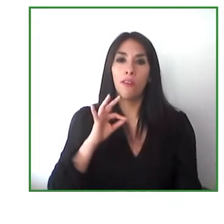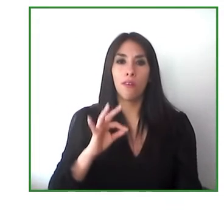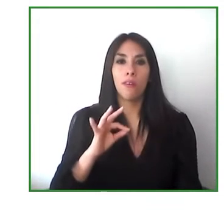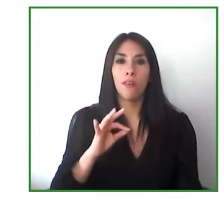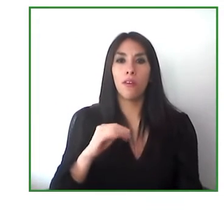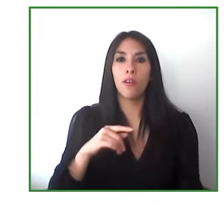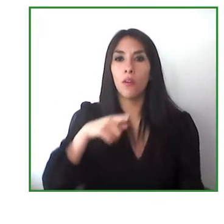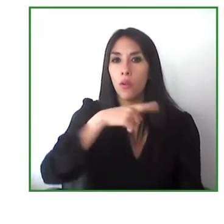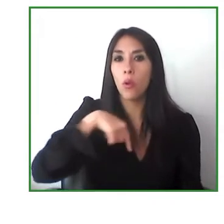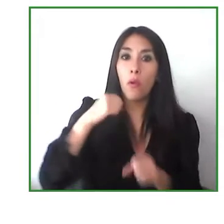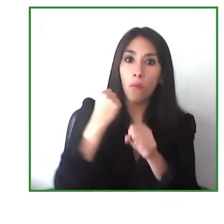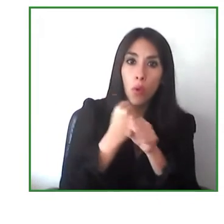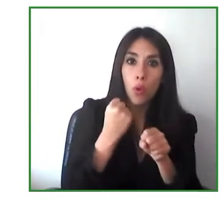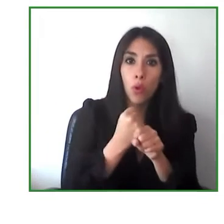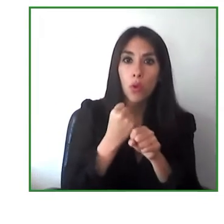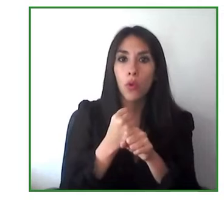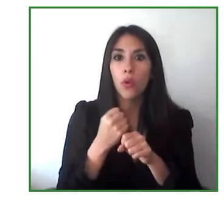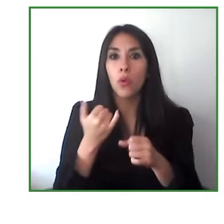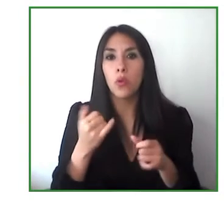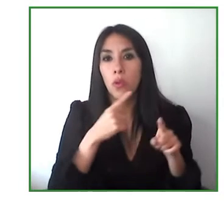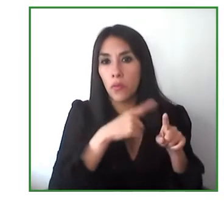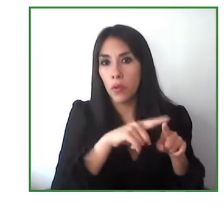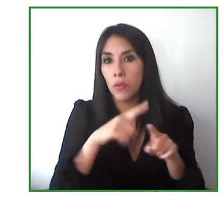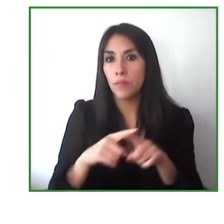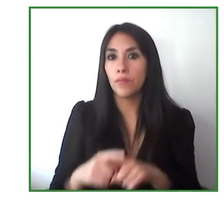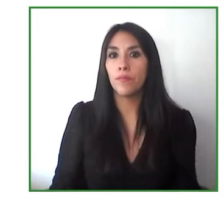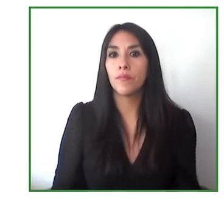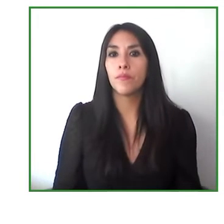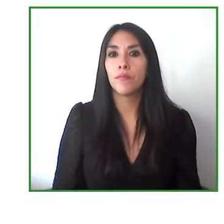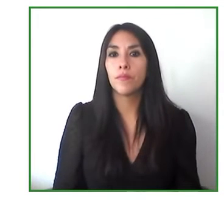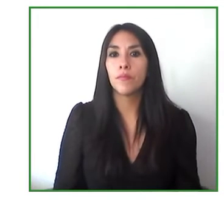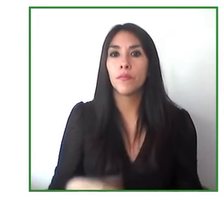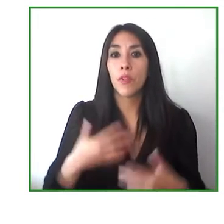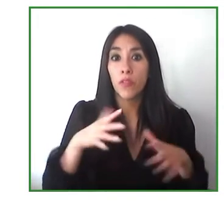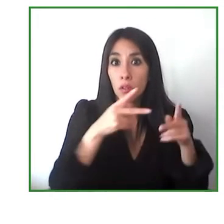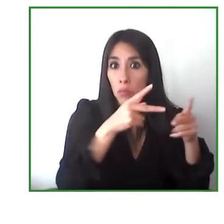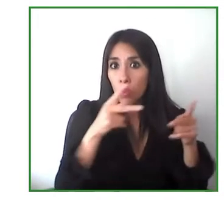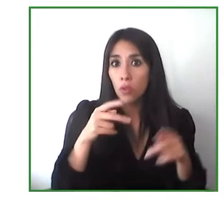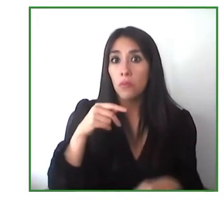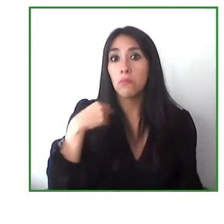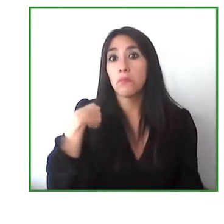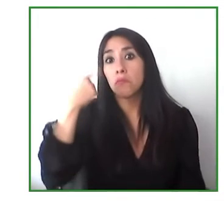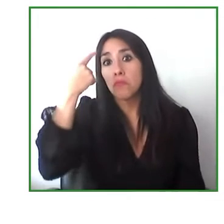on this in different uh from different views and in chile this cultural